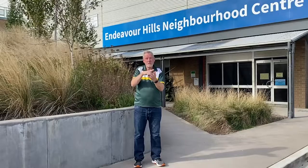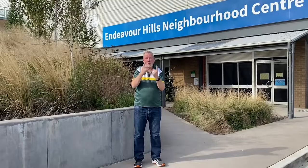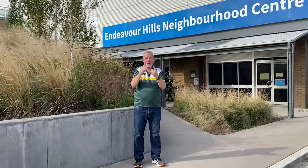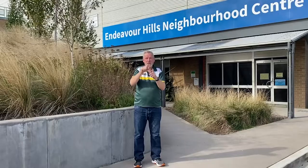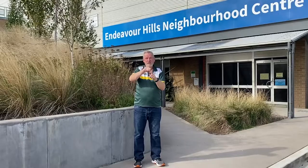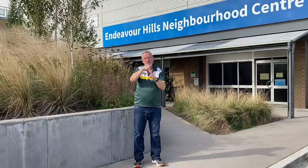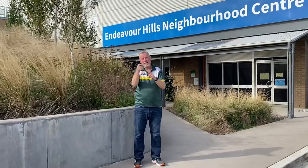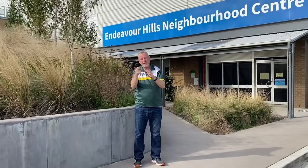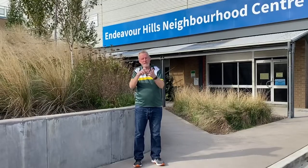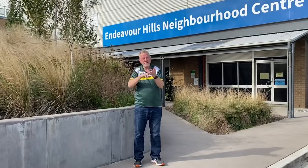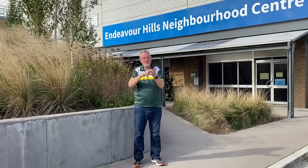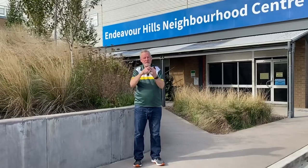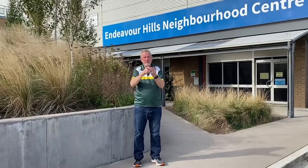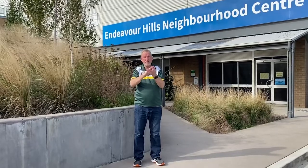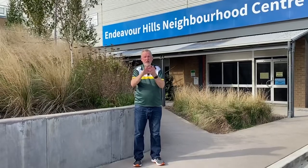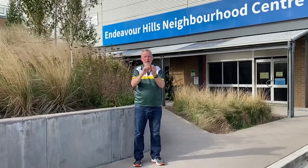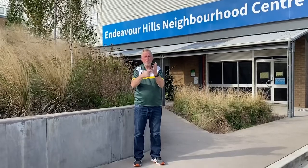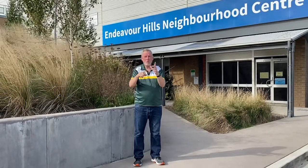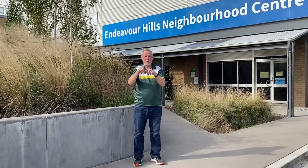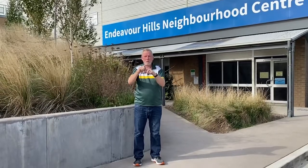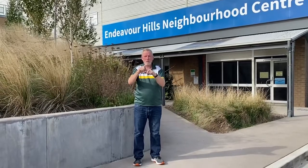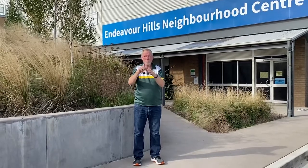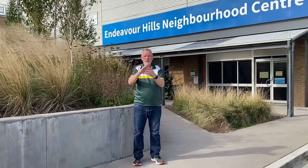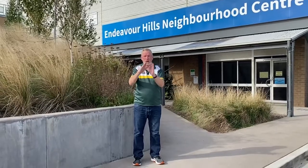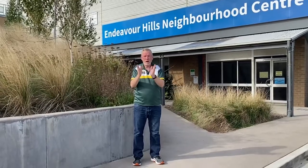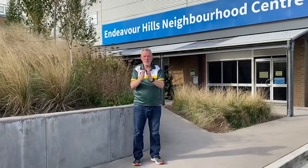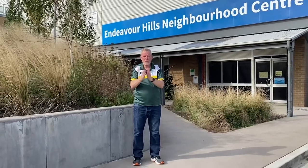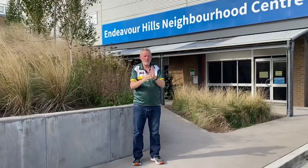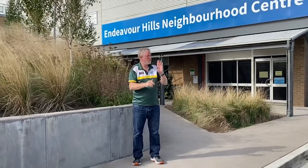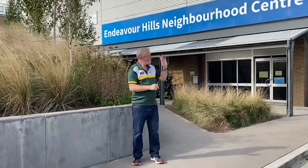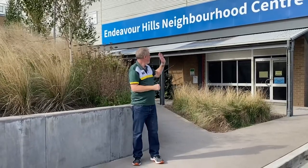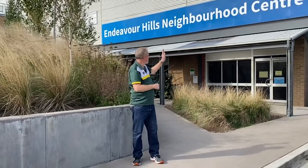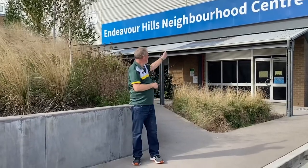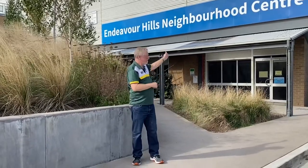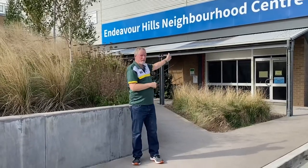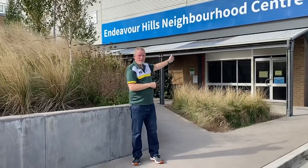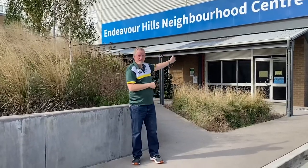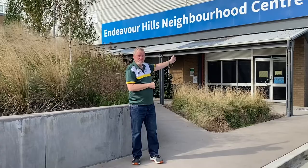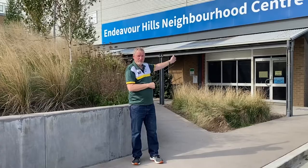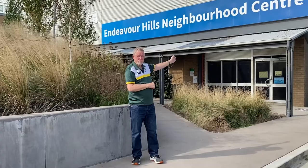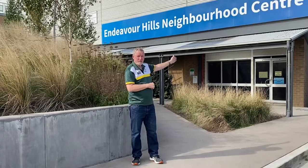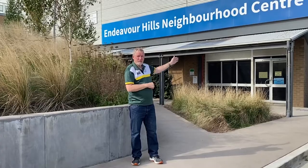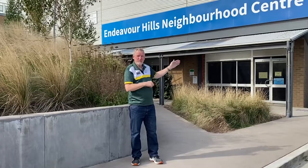one is Endeavour Hills Neighbourhood Centre.